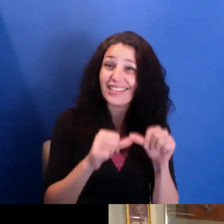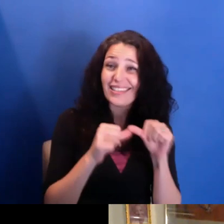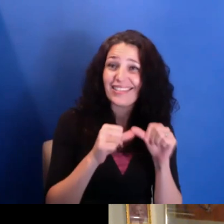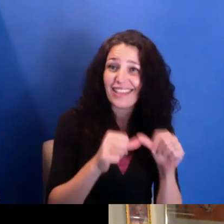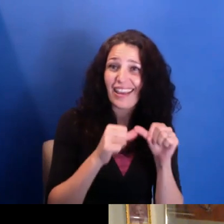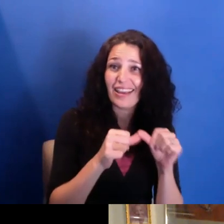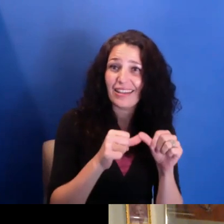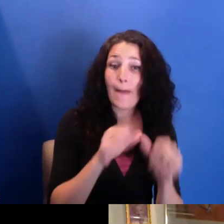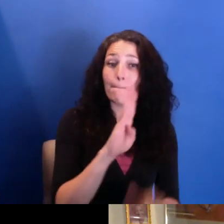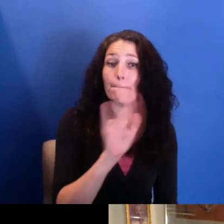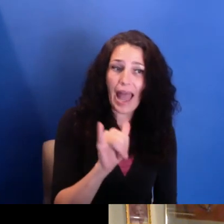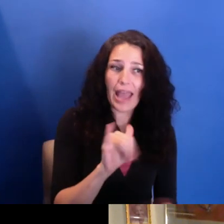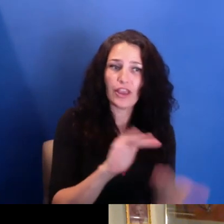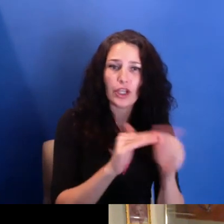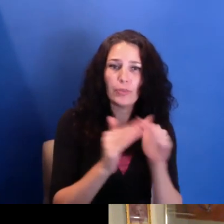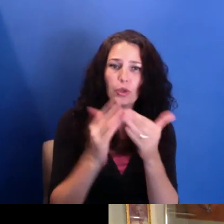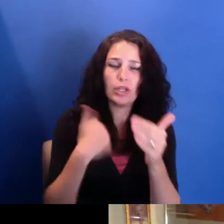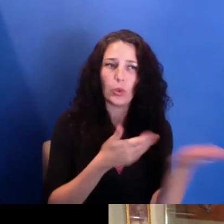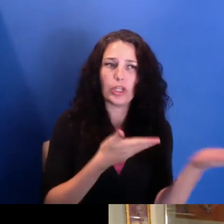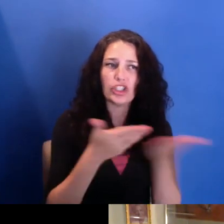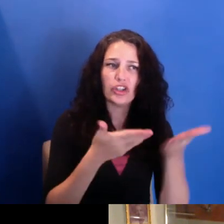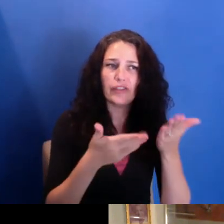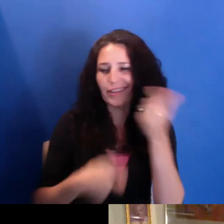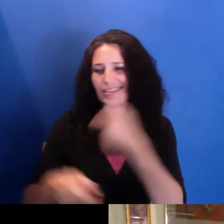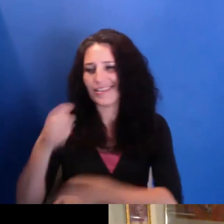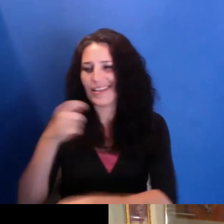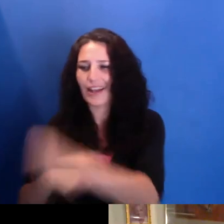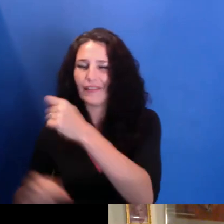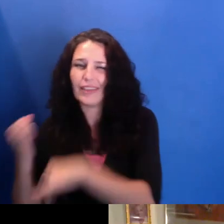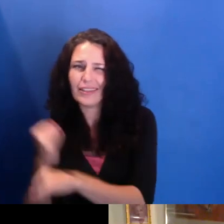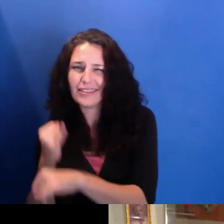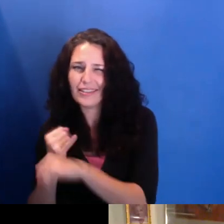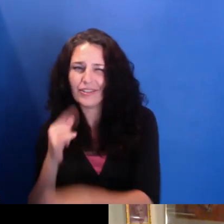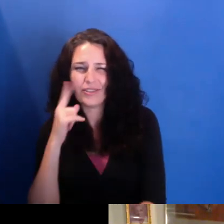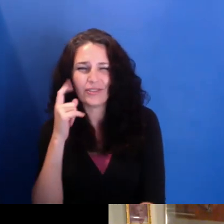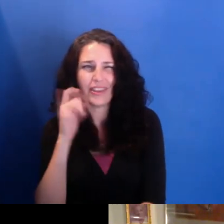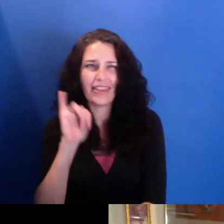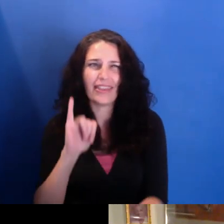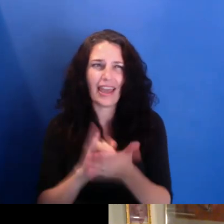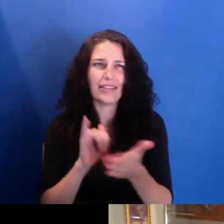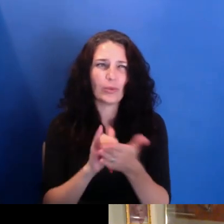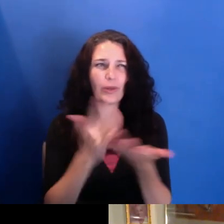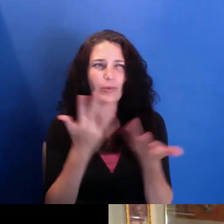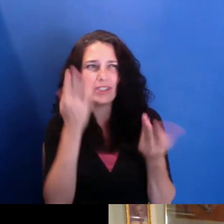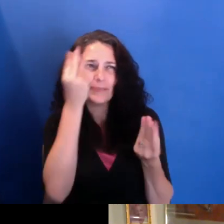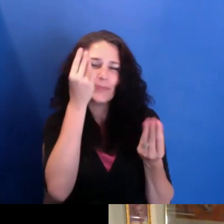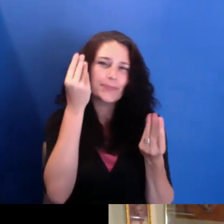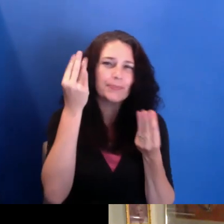That's-- that seems to be-- yeah, that's heavy on our minds these days.